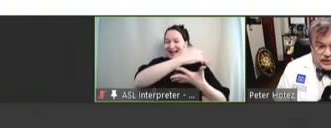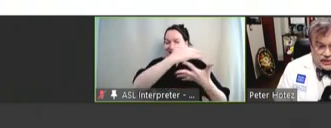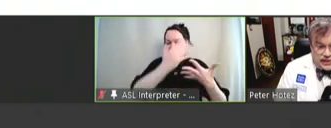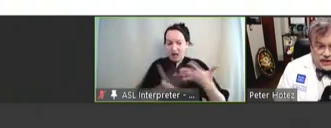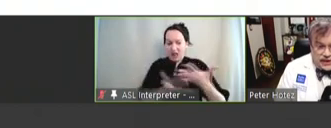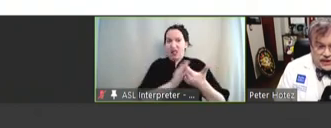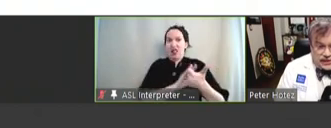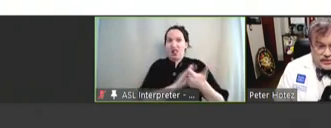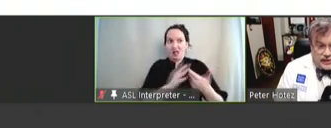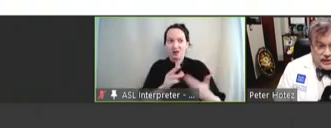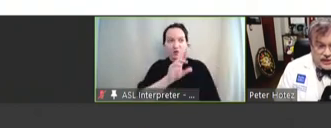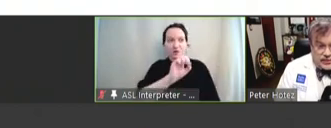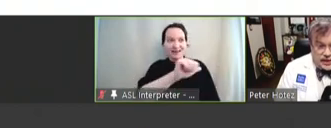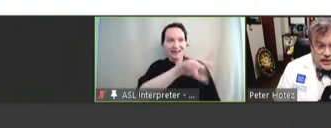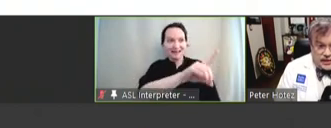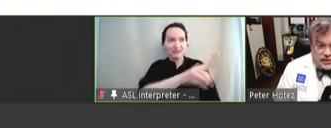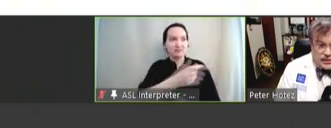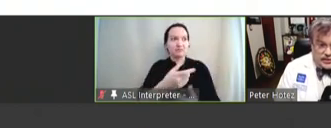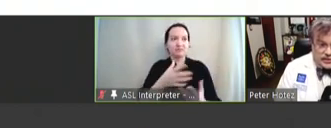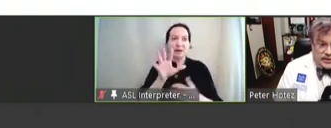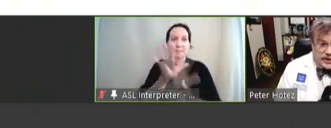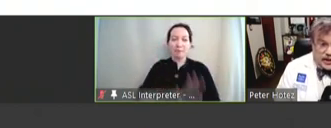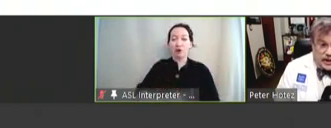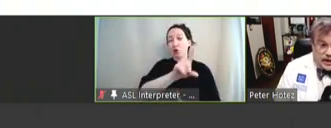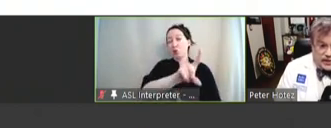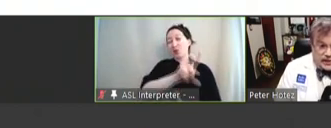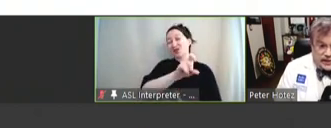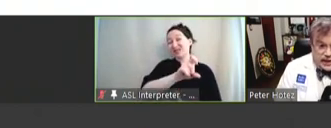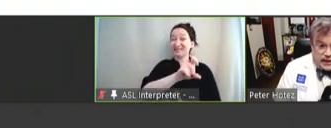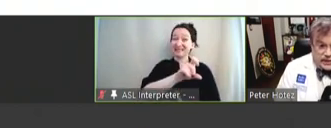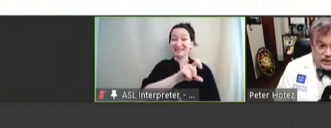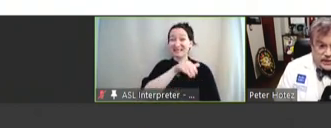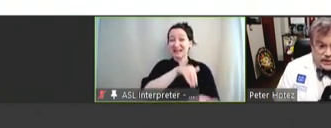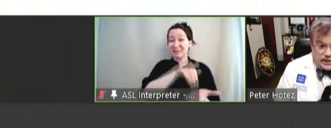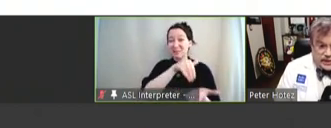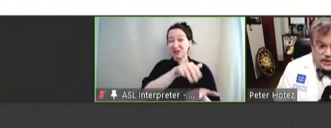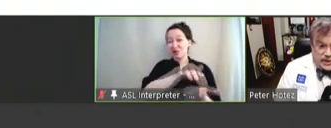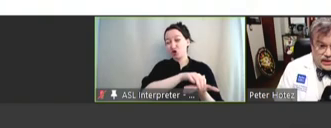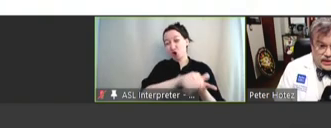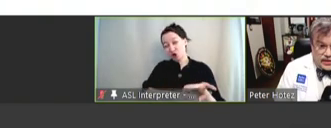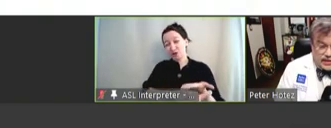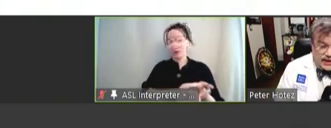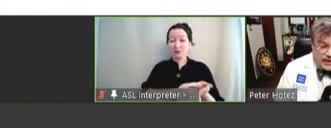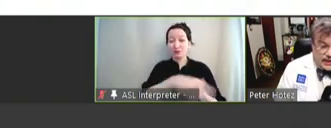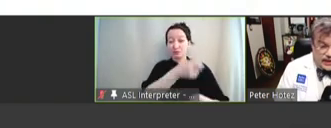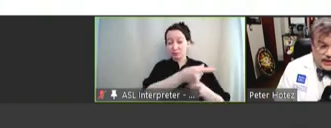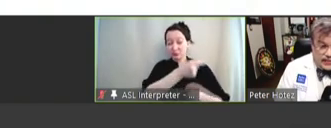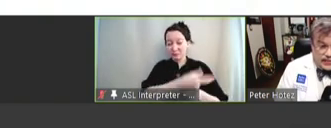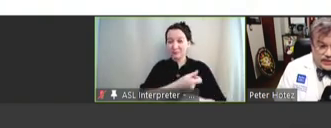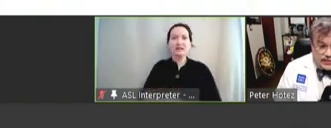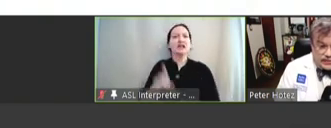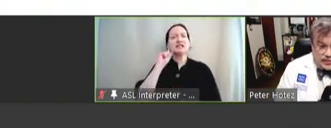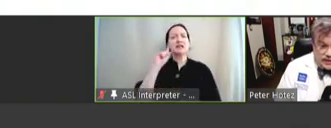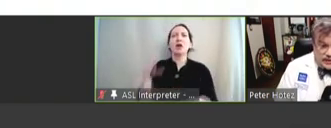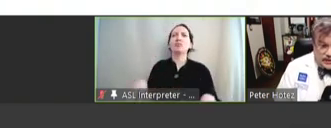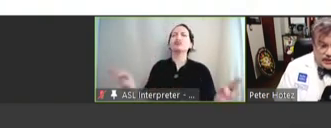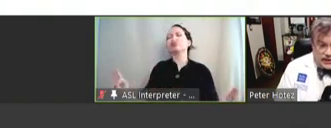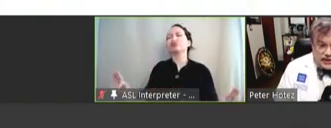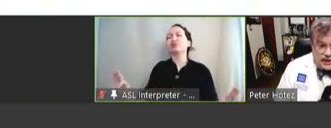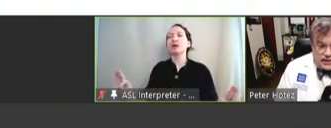USAID is doing this at around $100 million a year. That may not sound like much, but because these